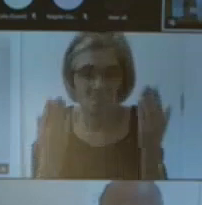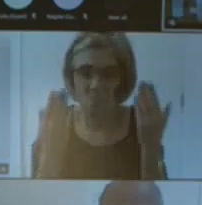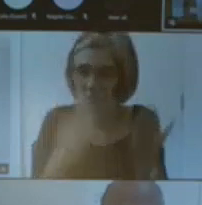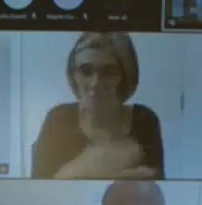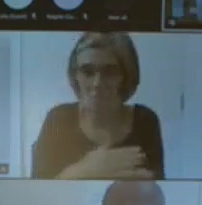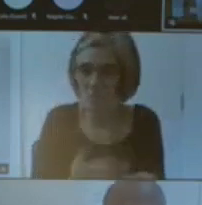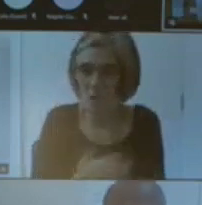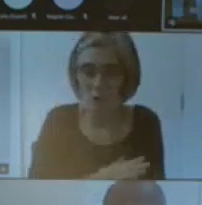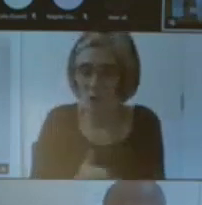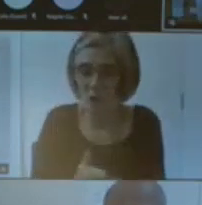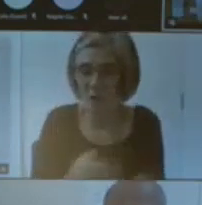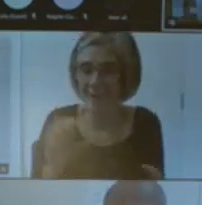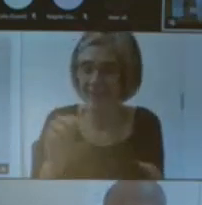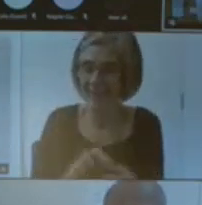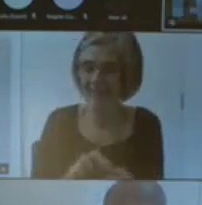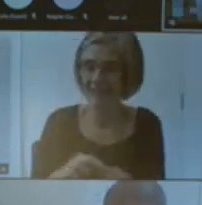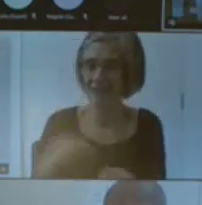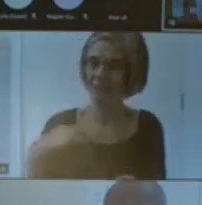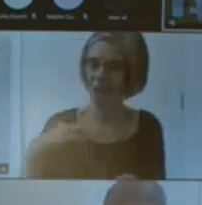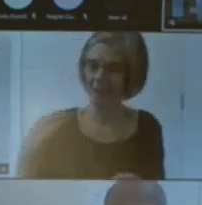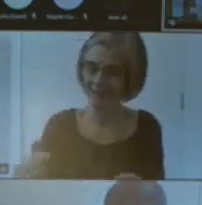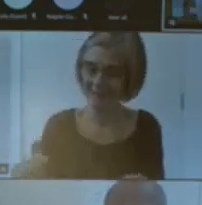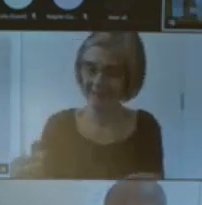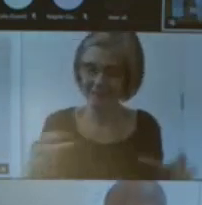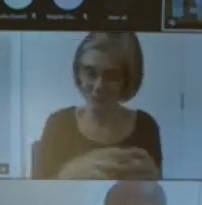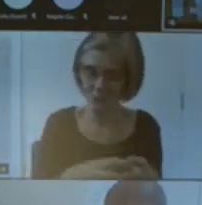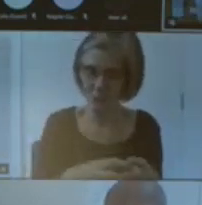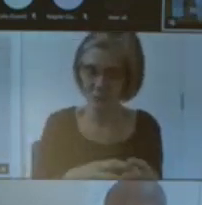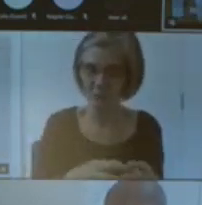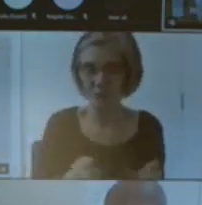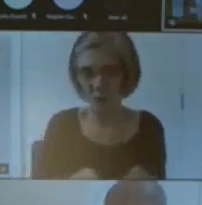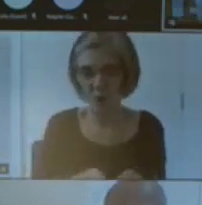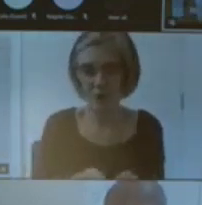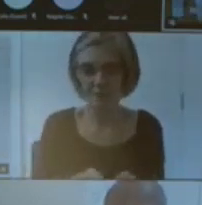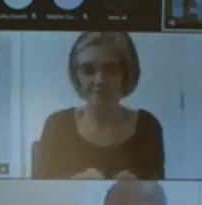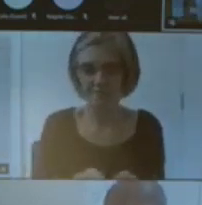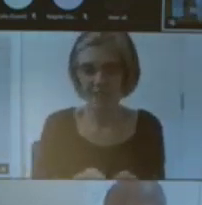our collections as well and but I do think it's like a wider problem and I think balancing that